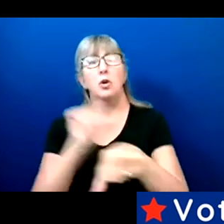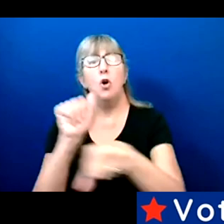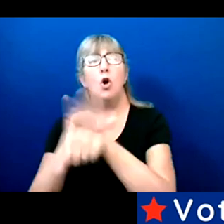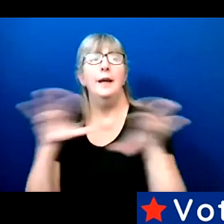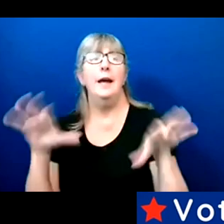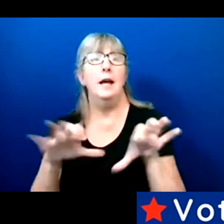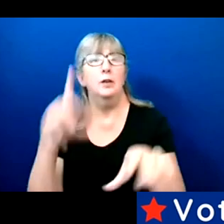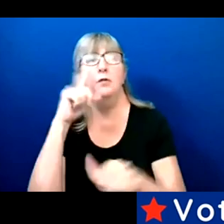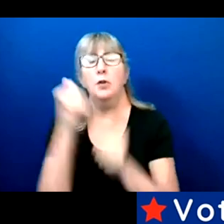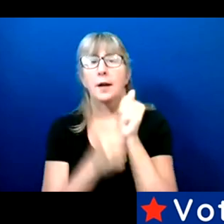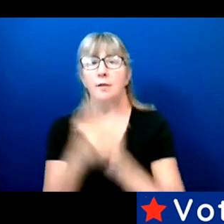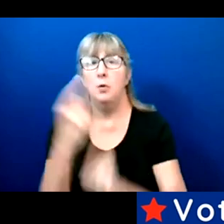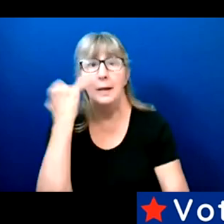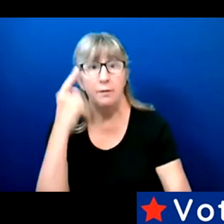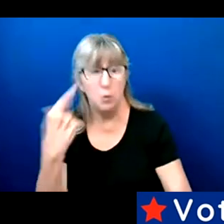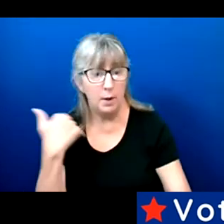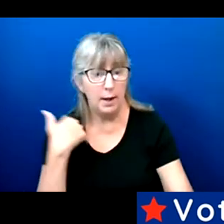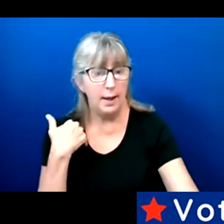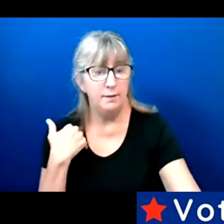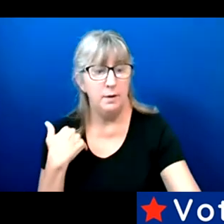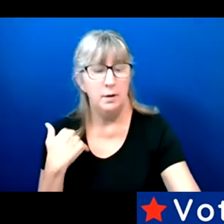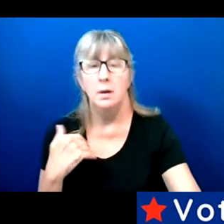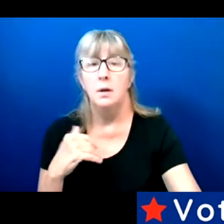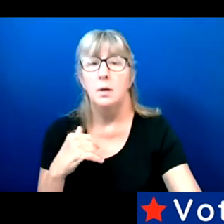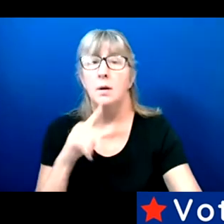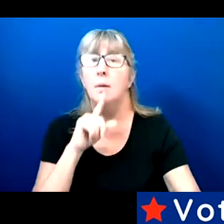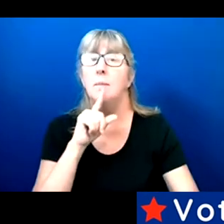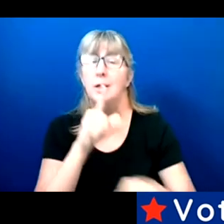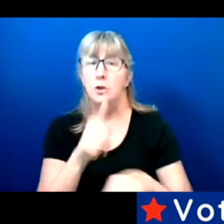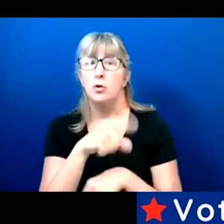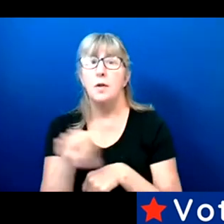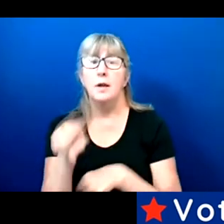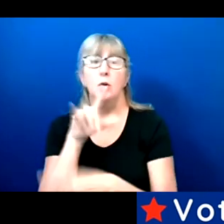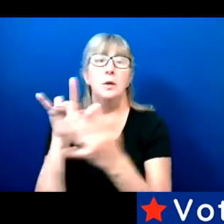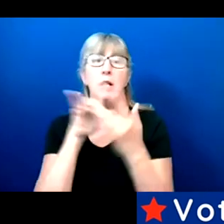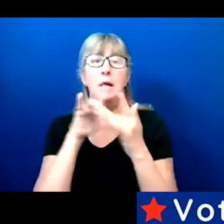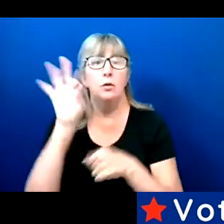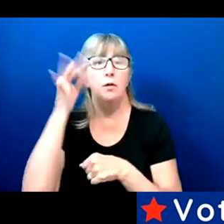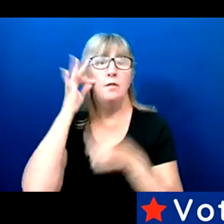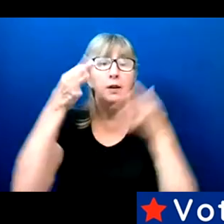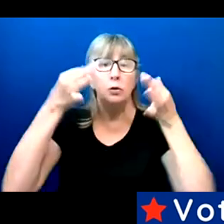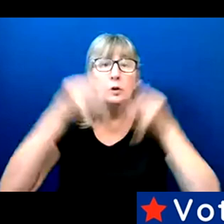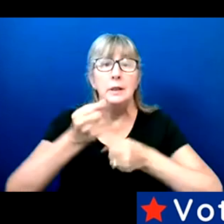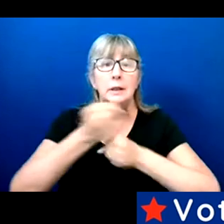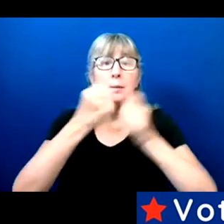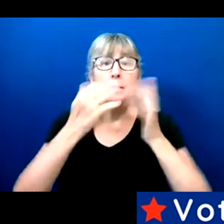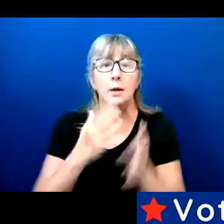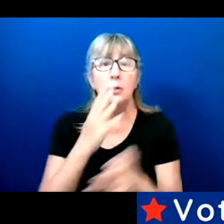If you haven't, make sure you have reached out to your federal decision-makers, as well